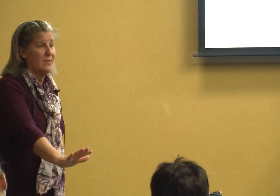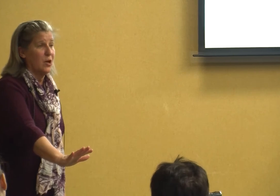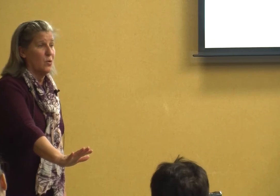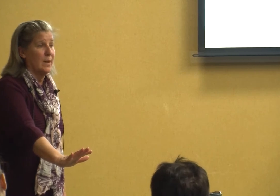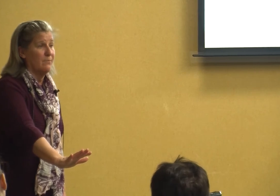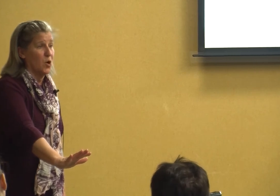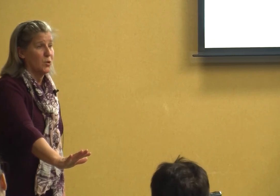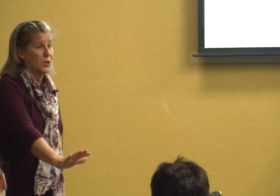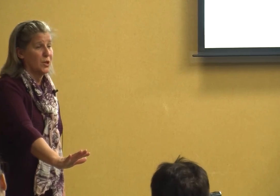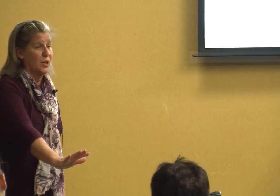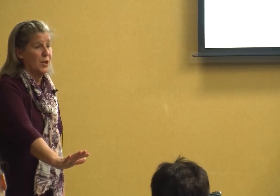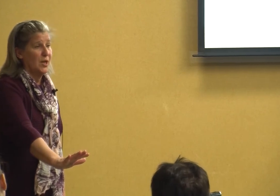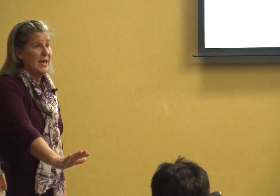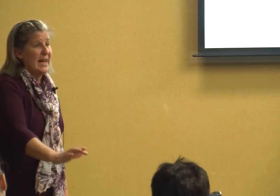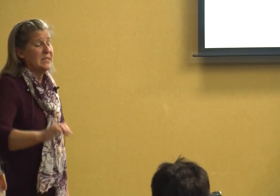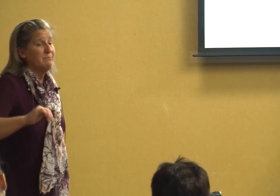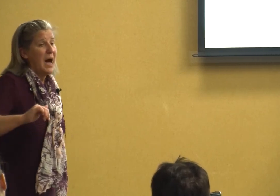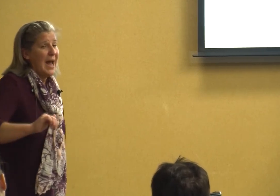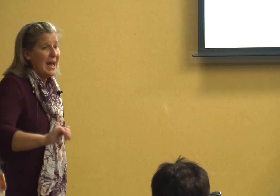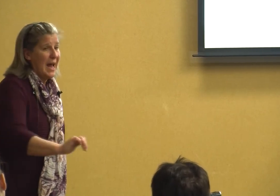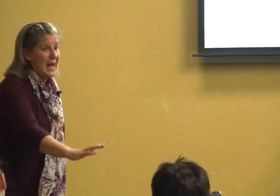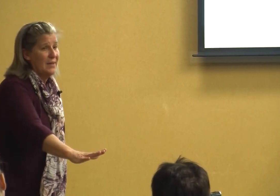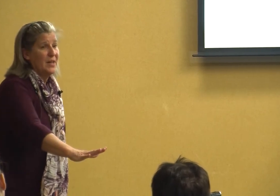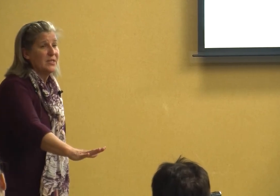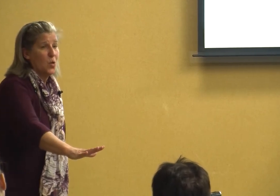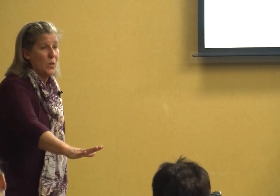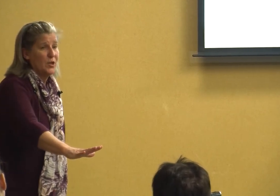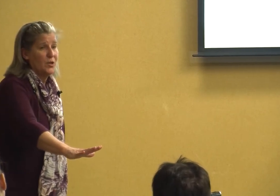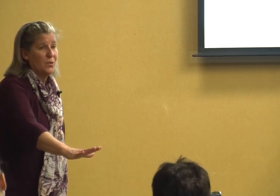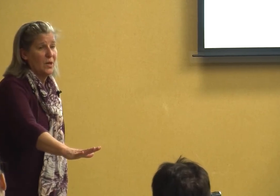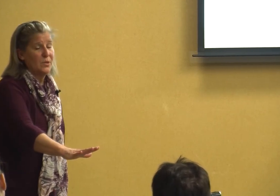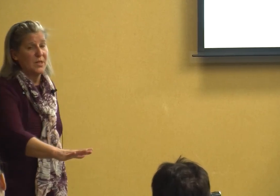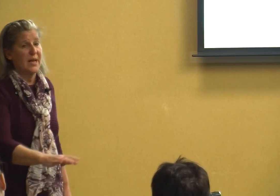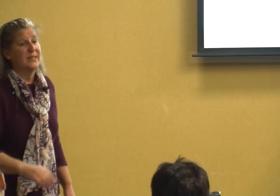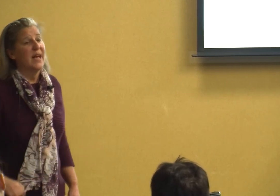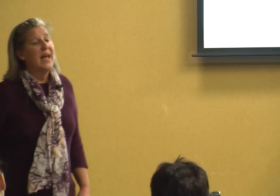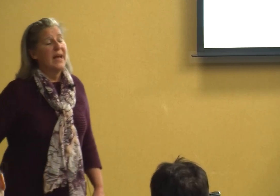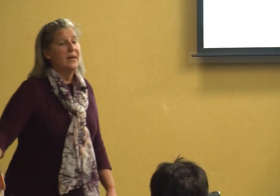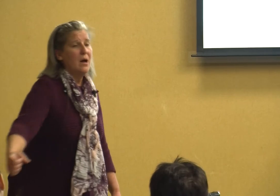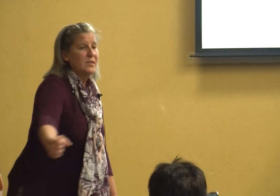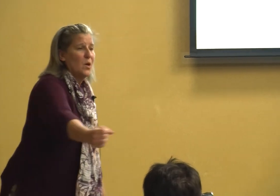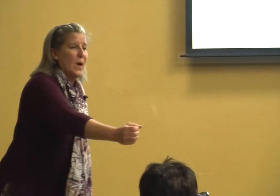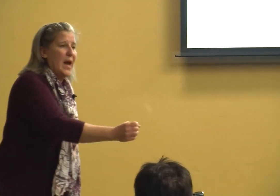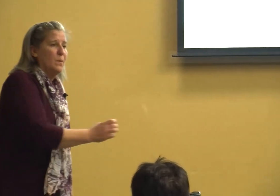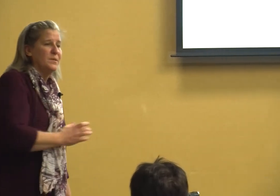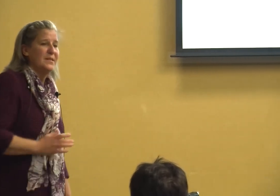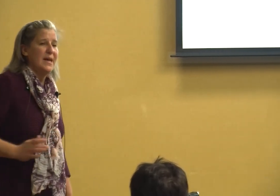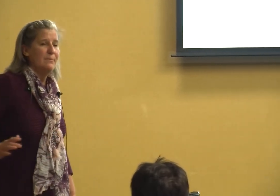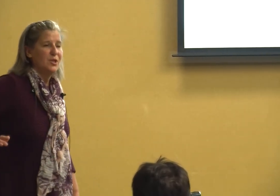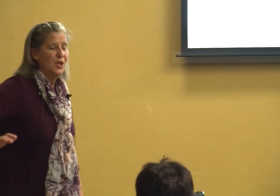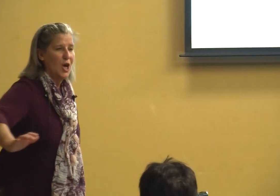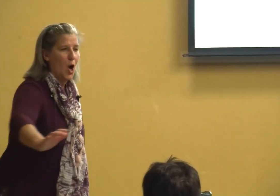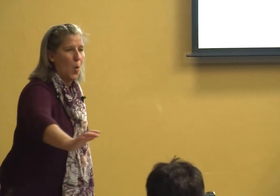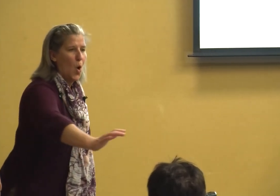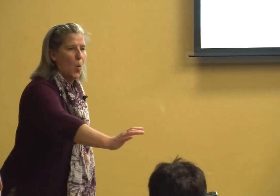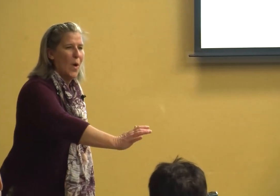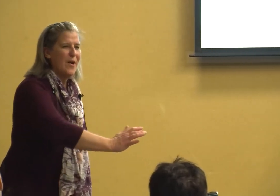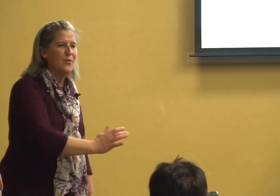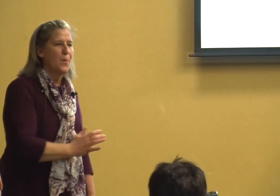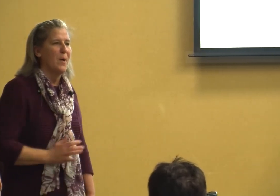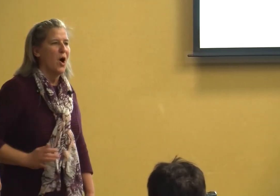cream first it's my hand that's going to do those things it also helps them to know where their body